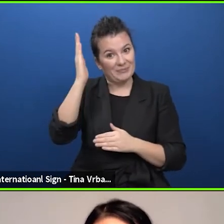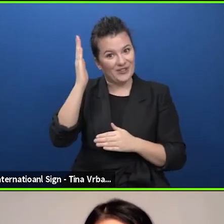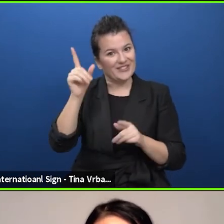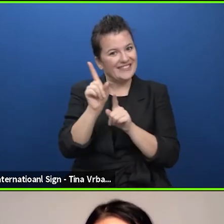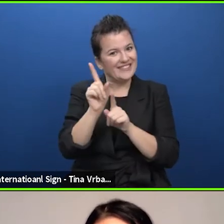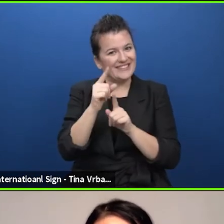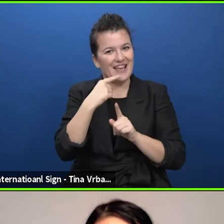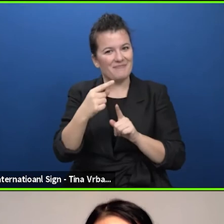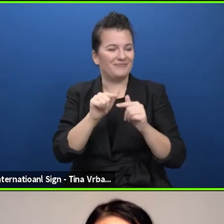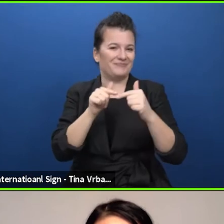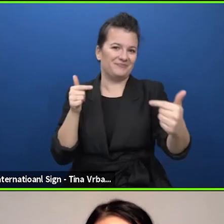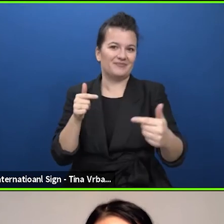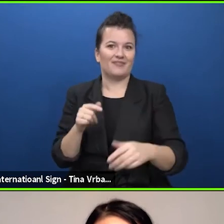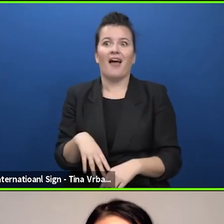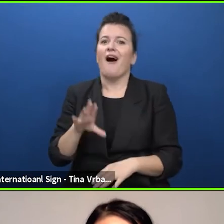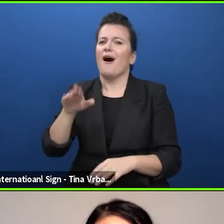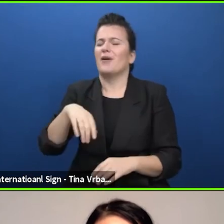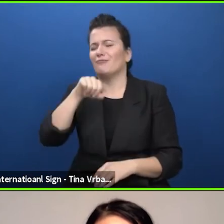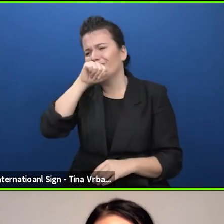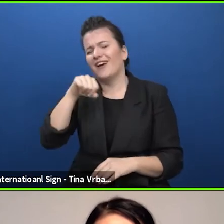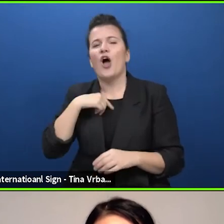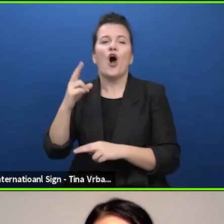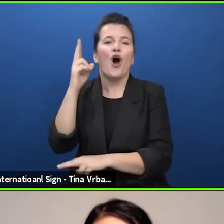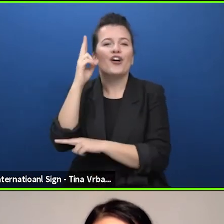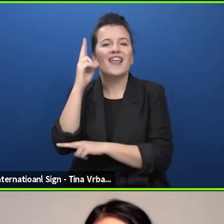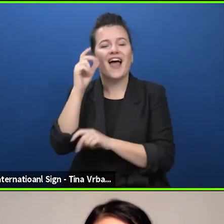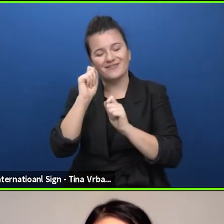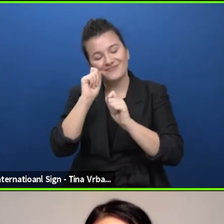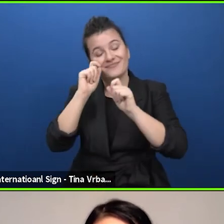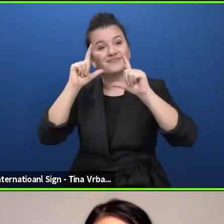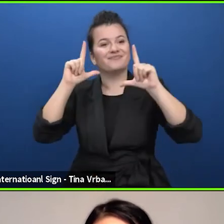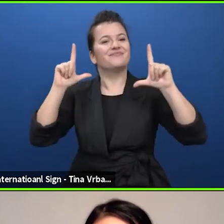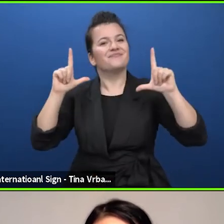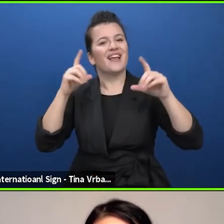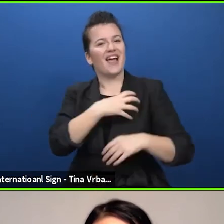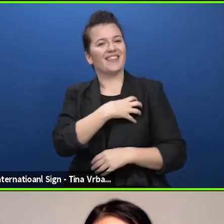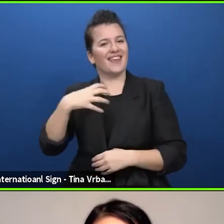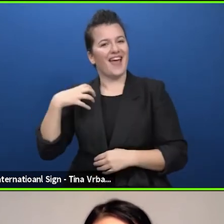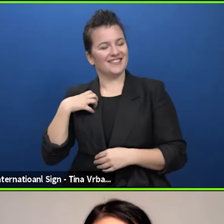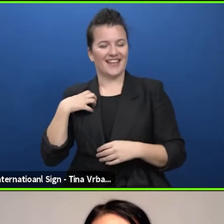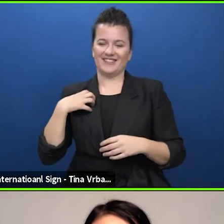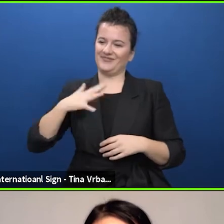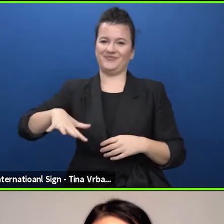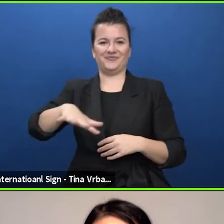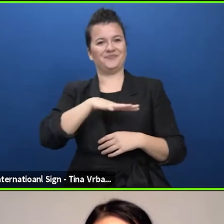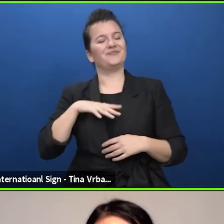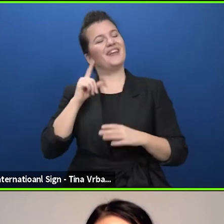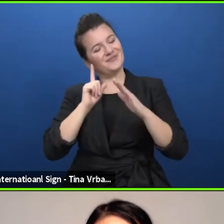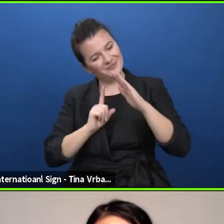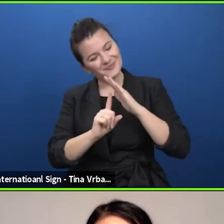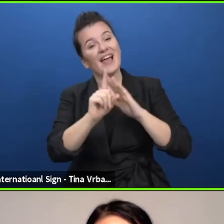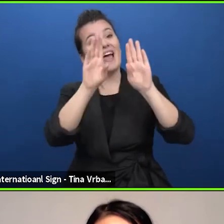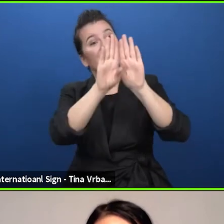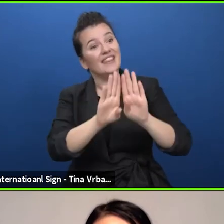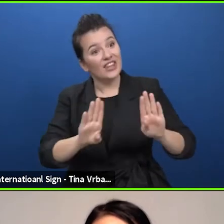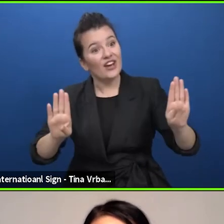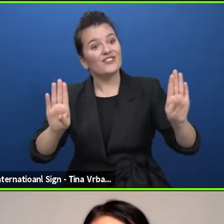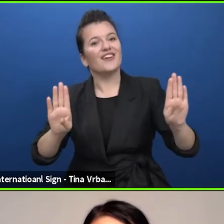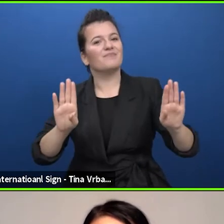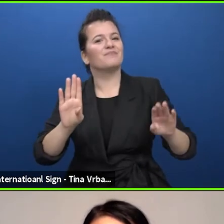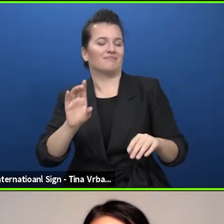wake up in the hotel room this morning in Dresden and go to the theatre to the Staatsschauspiel to